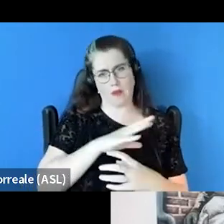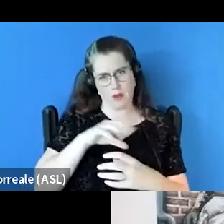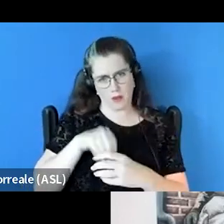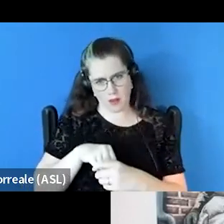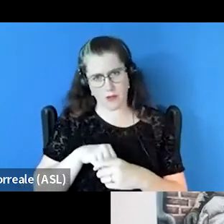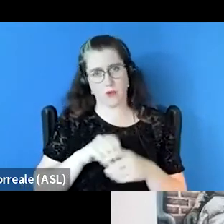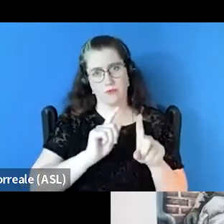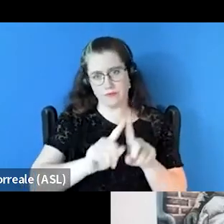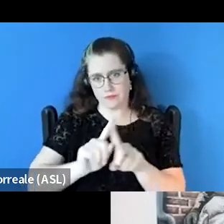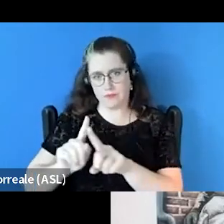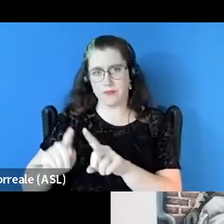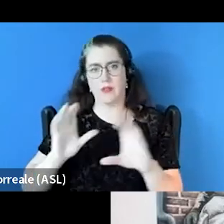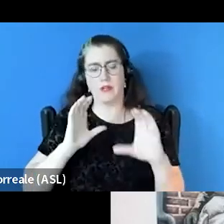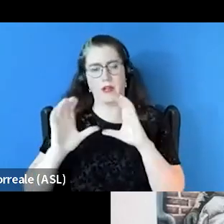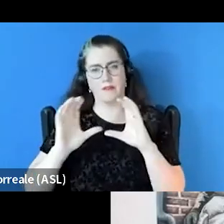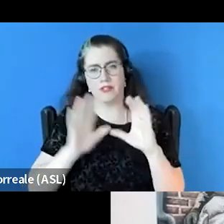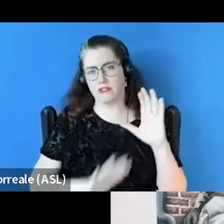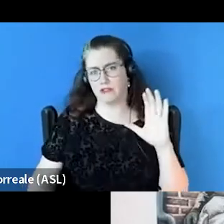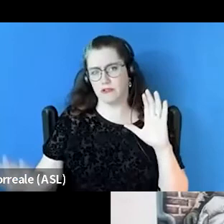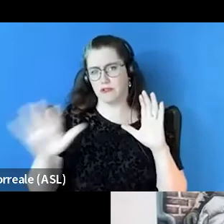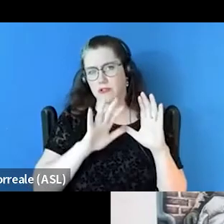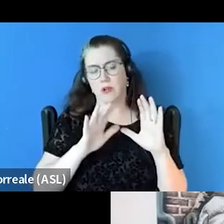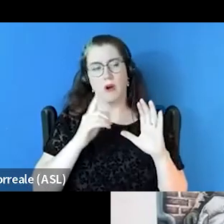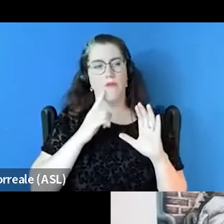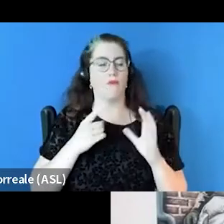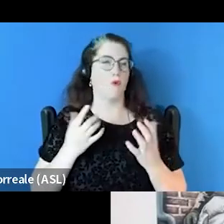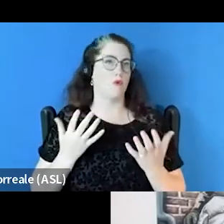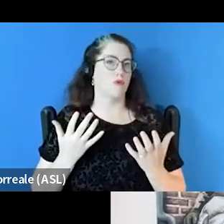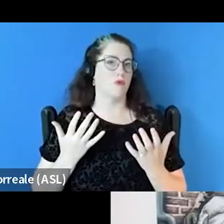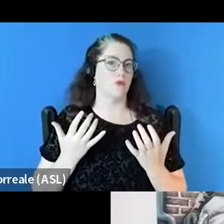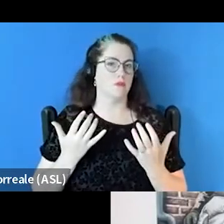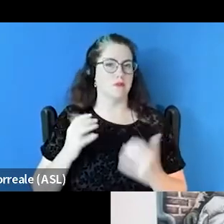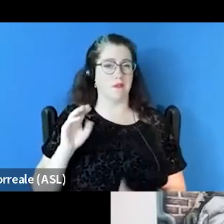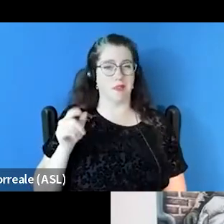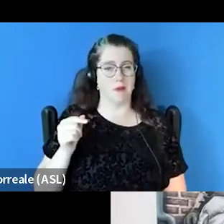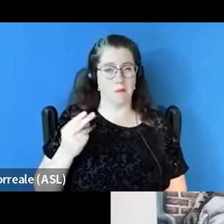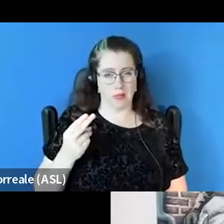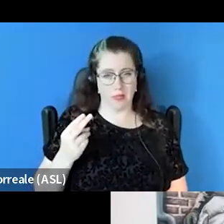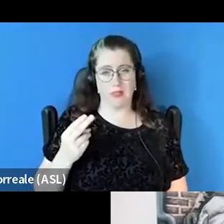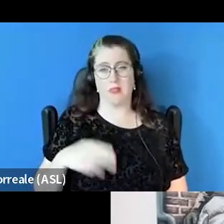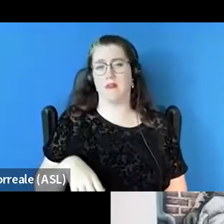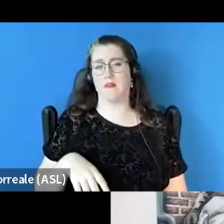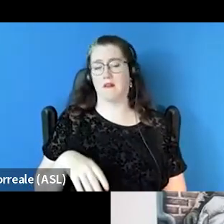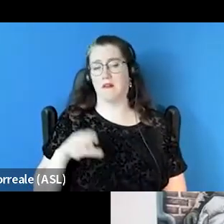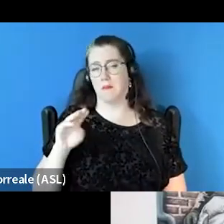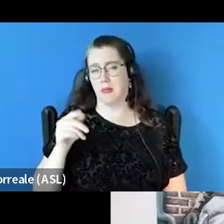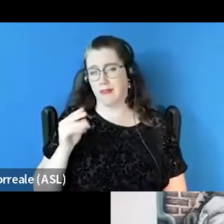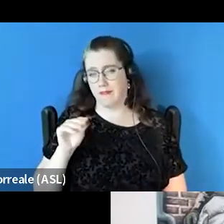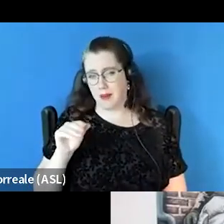around the current methamphetamine crisis and experience that we're seeing on the streets here